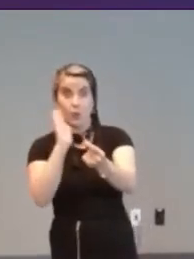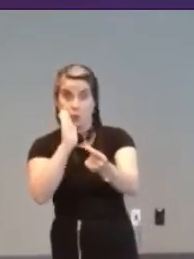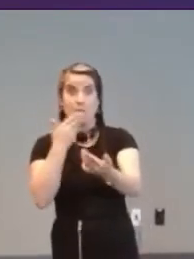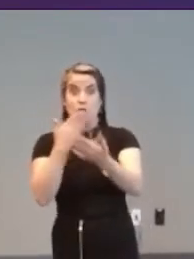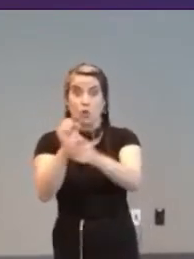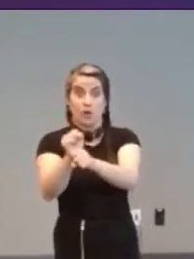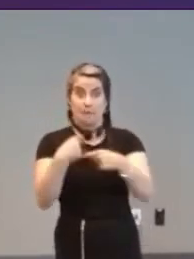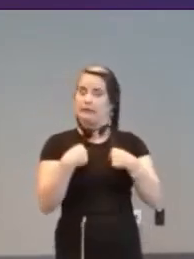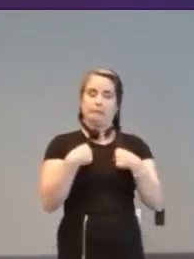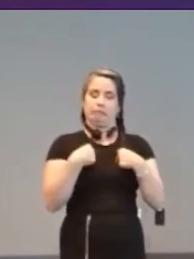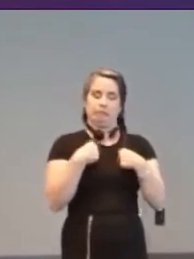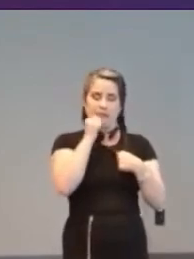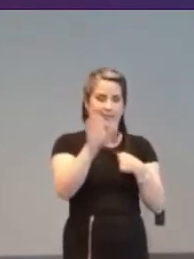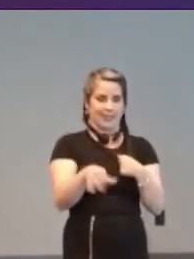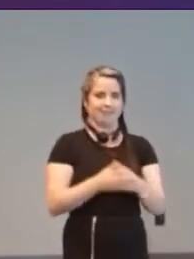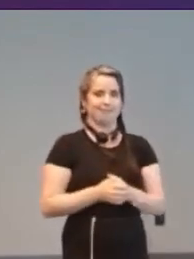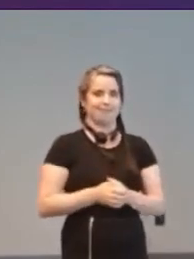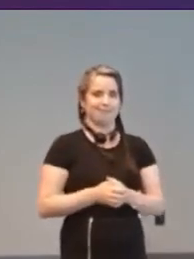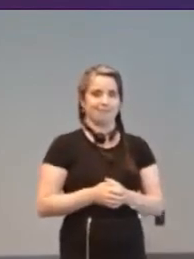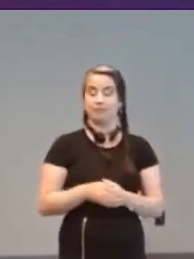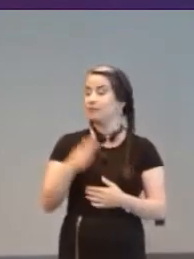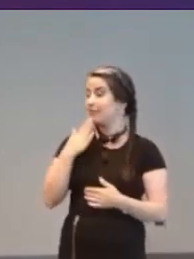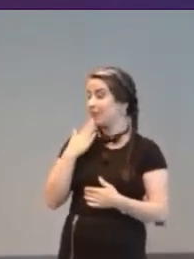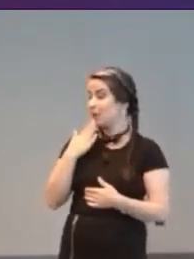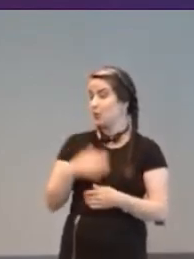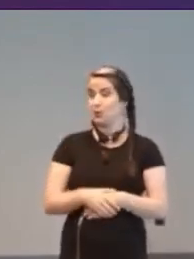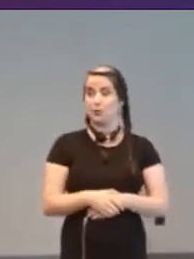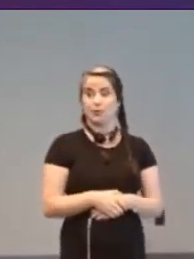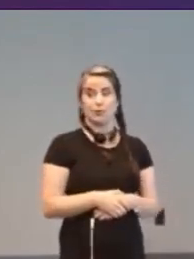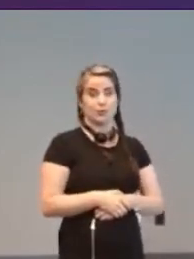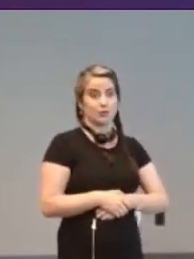[Audience member] Thank you.